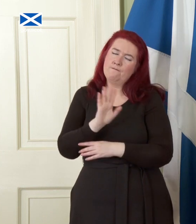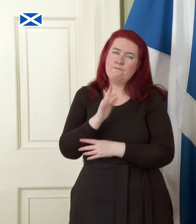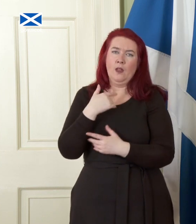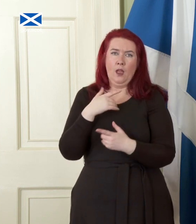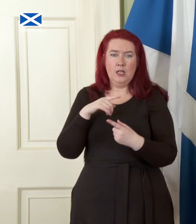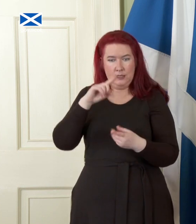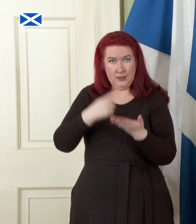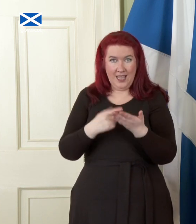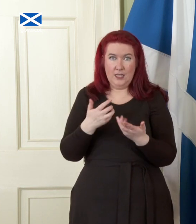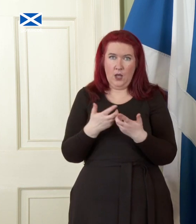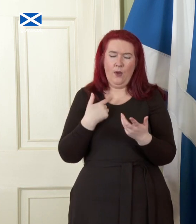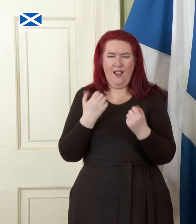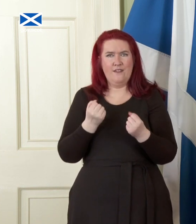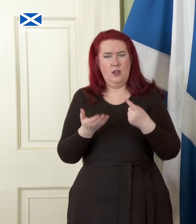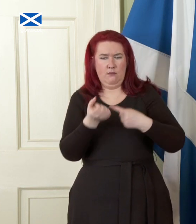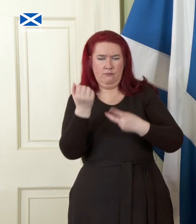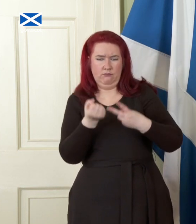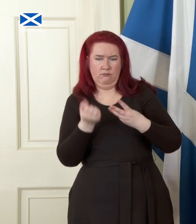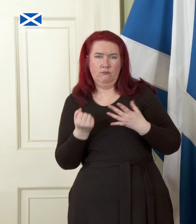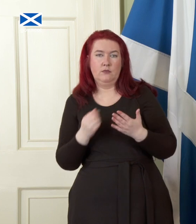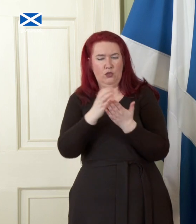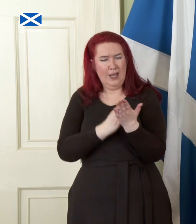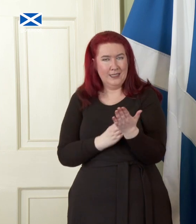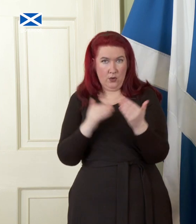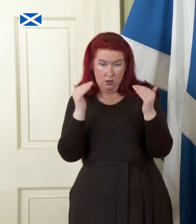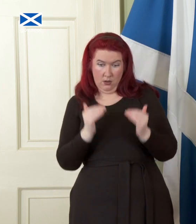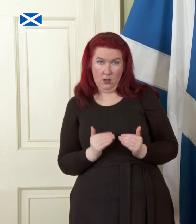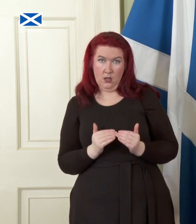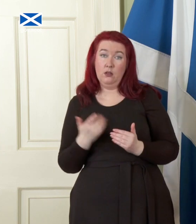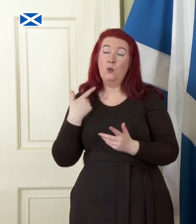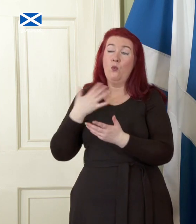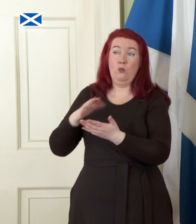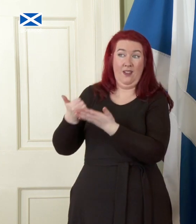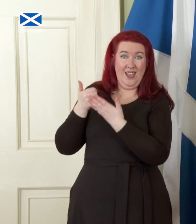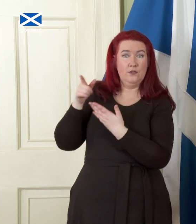of objective requirements and criteria, guided by advice from the central bank and subject to